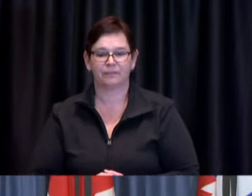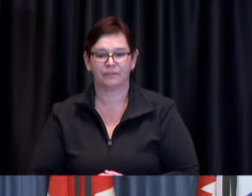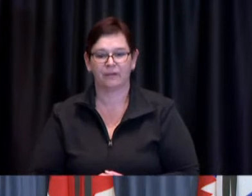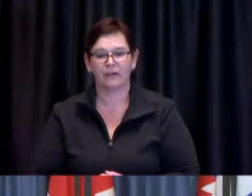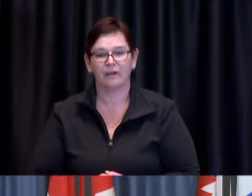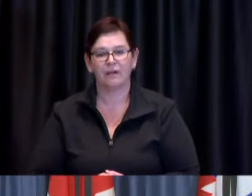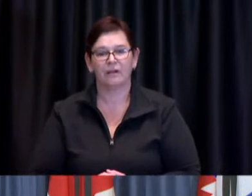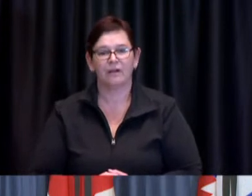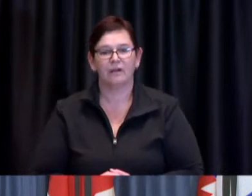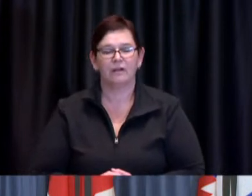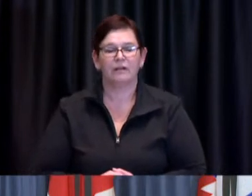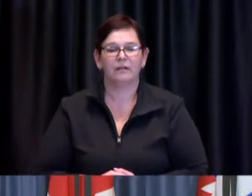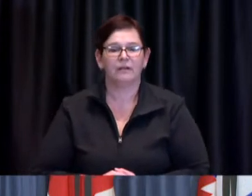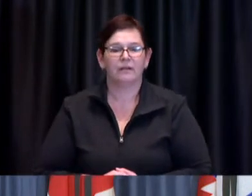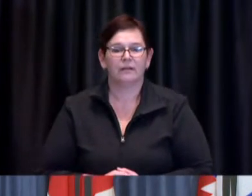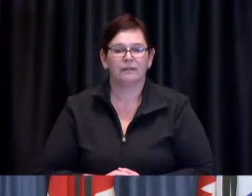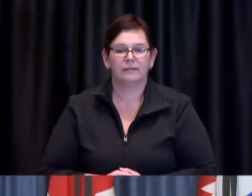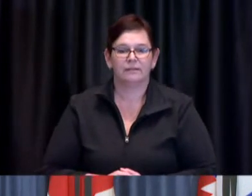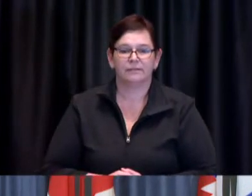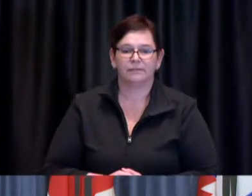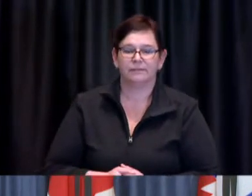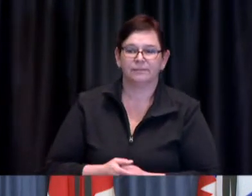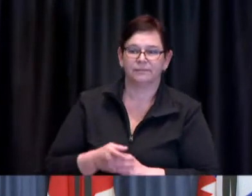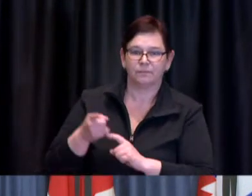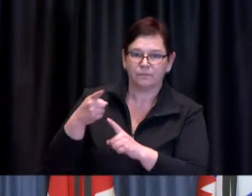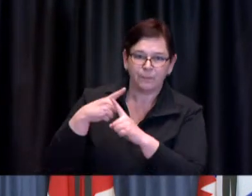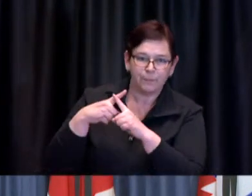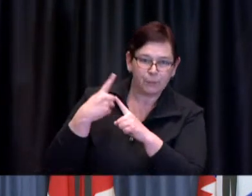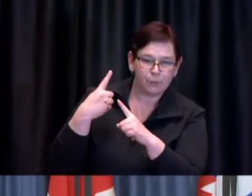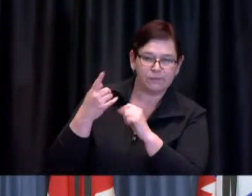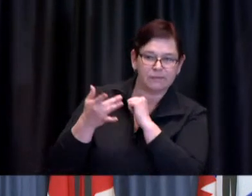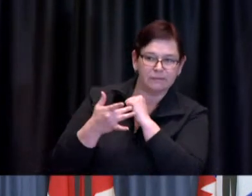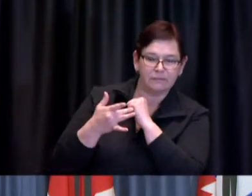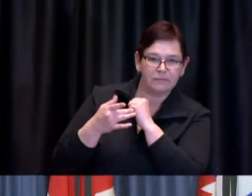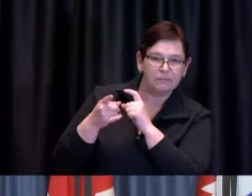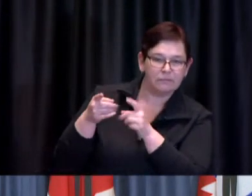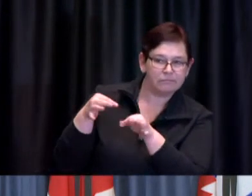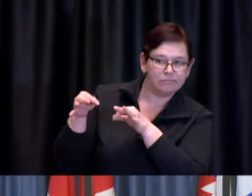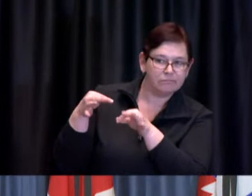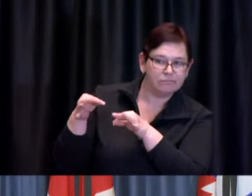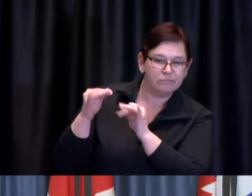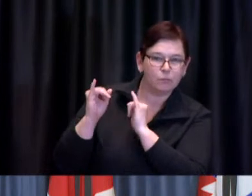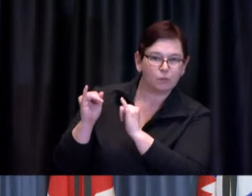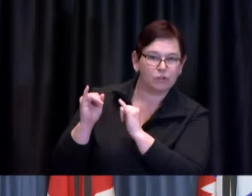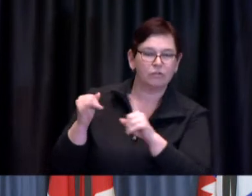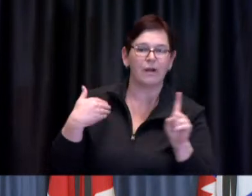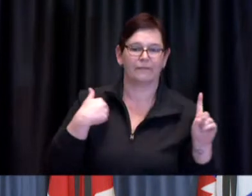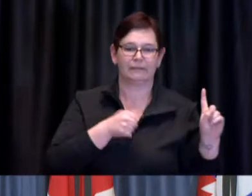and we do also have staff on the line if you have any technical questions. First up we have Matt Bingley from Global go ahead Matt.